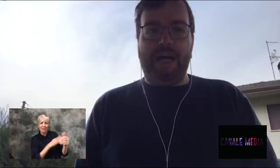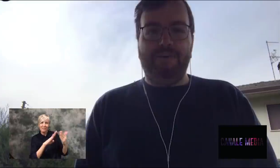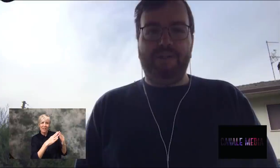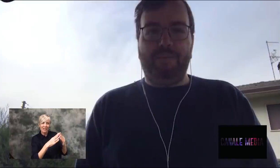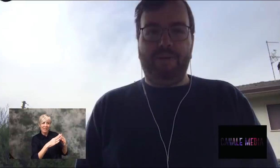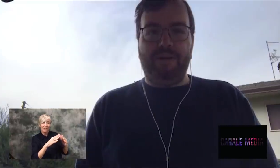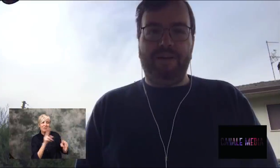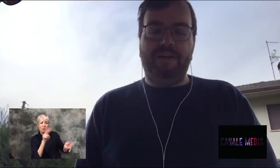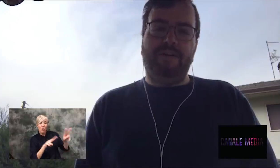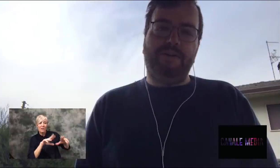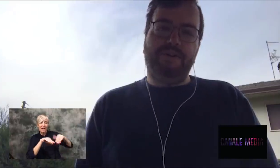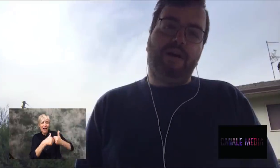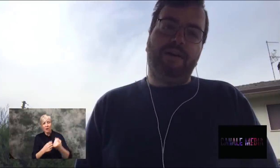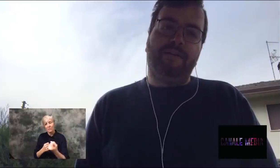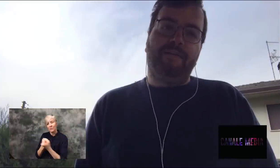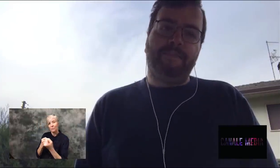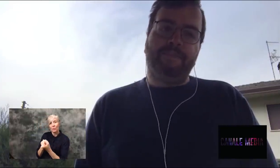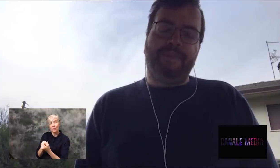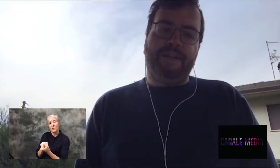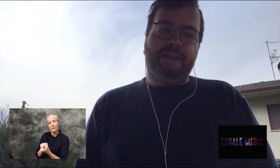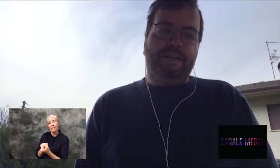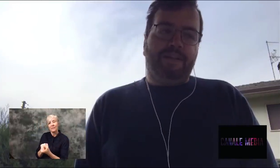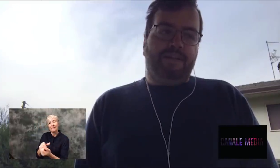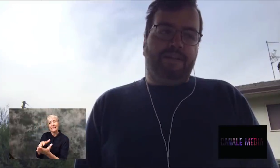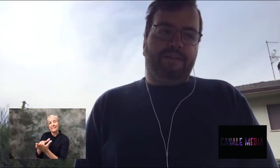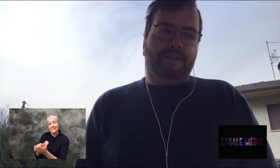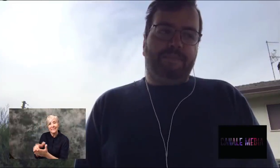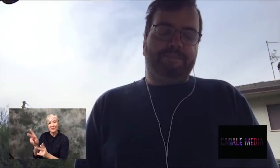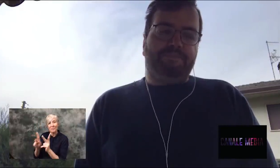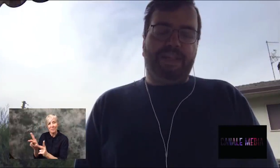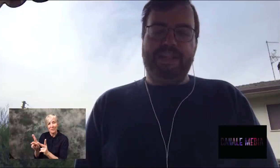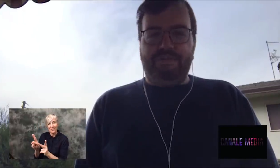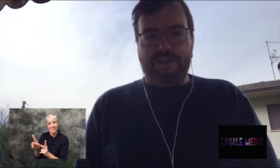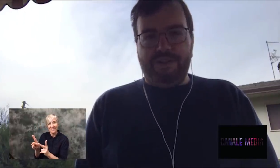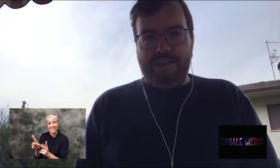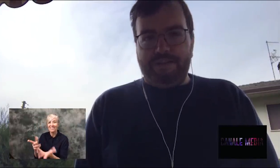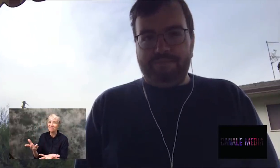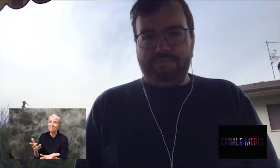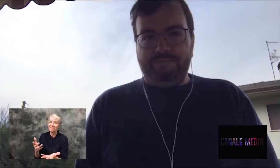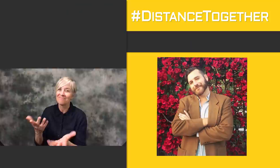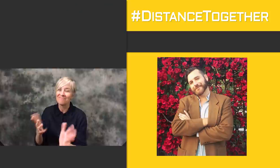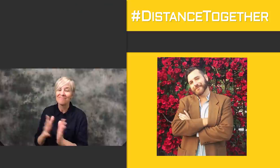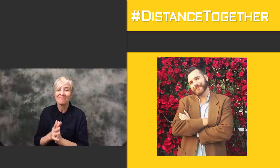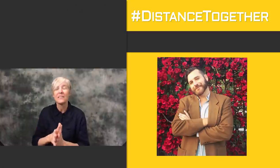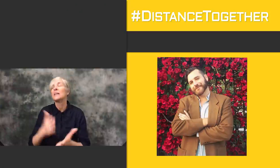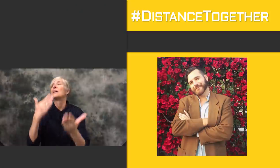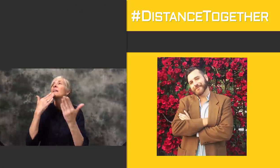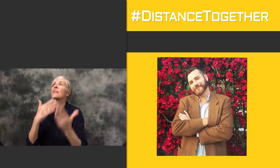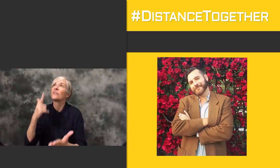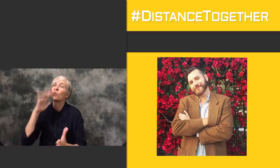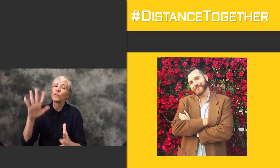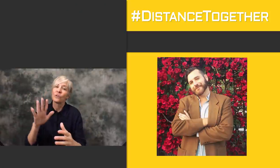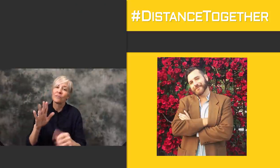how we support those who are less fortunate. Thank you so much for your